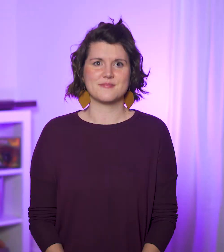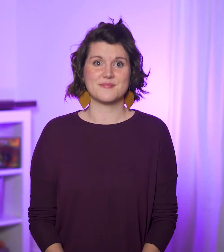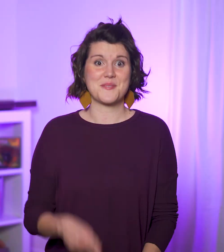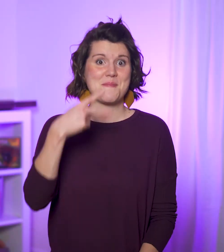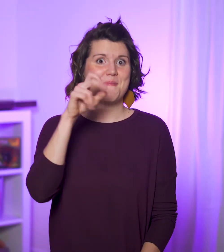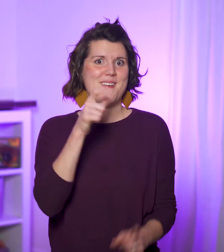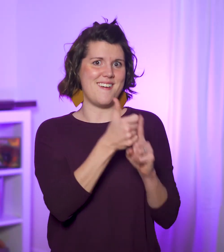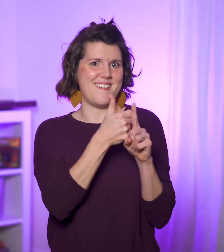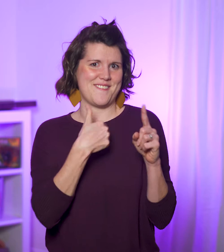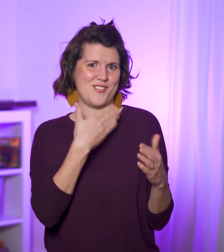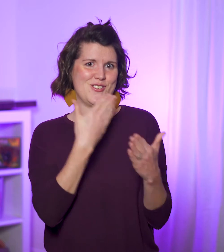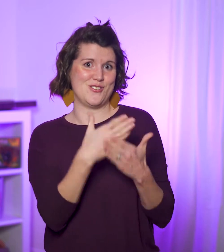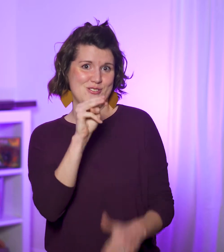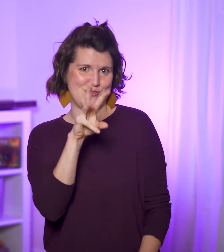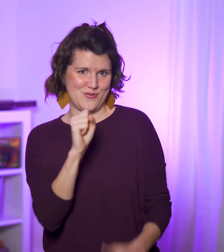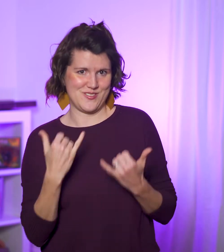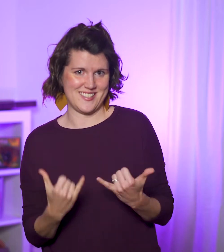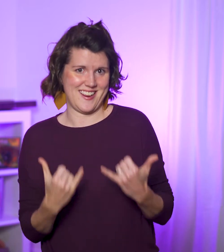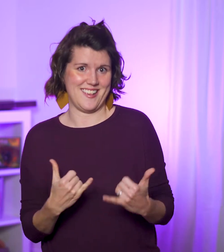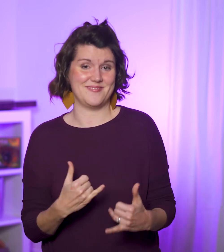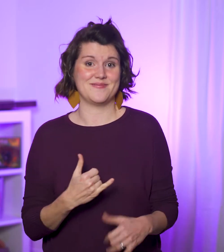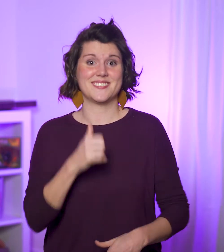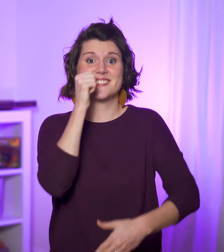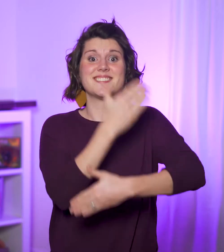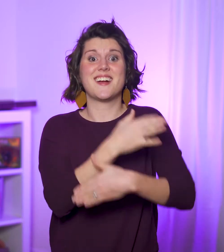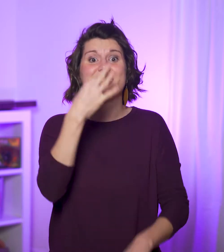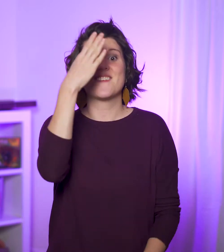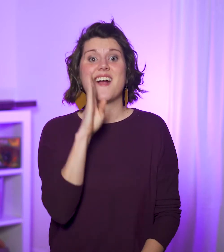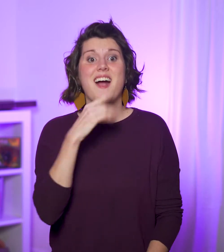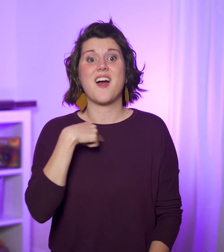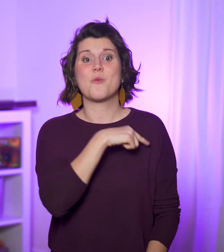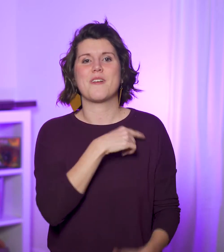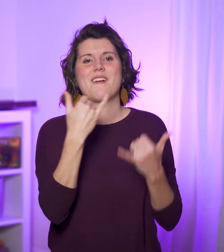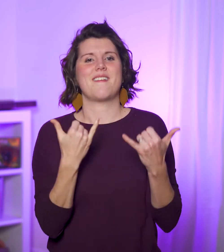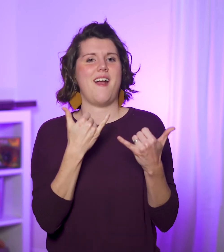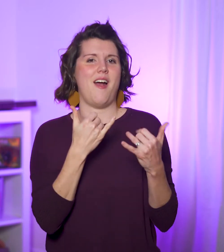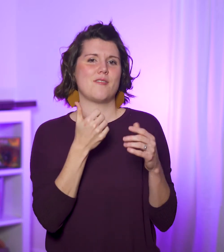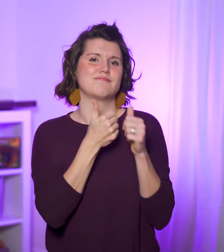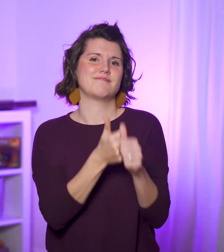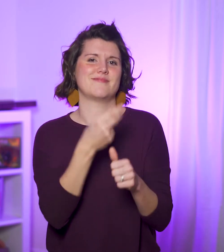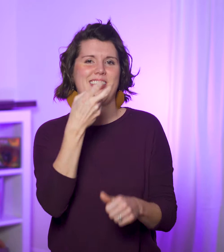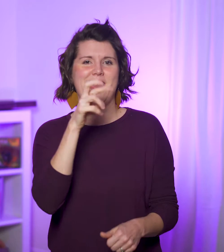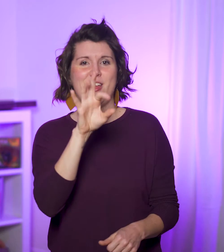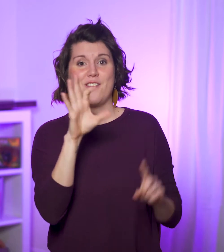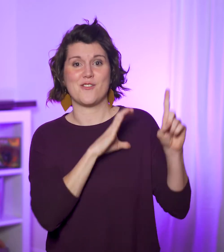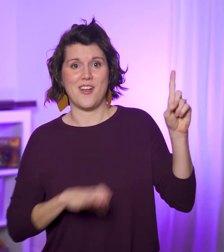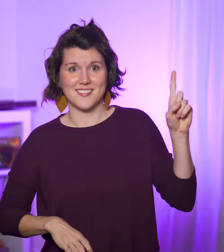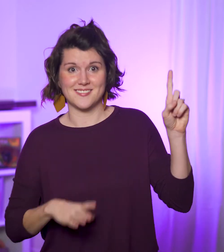Paul opens with great news today: As sons of God we are fellow heirs with Christ,